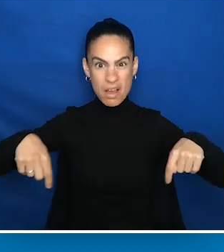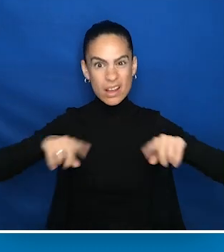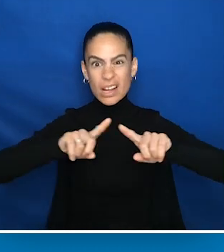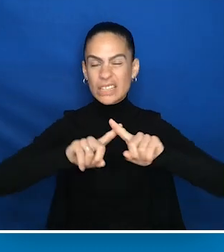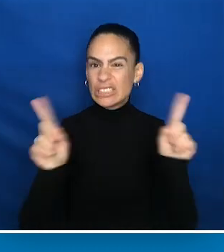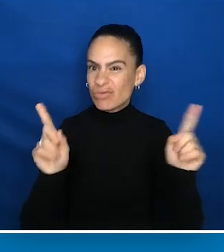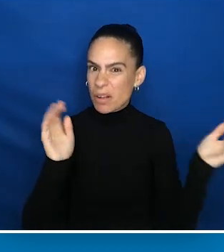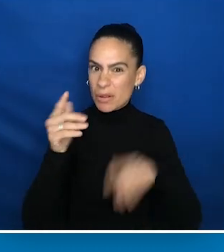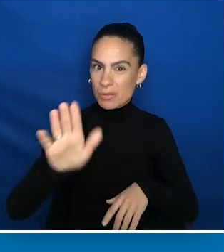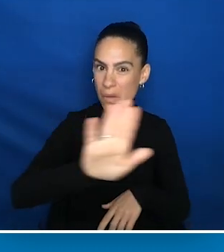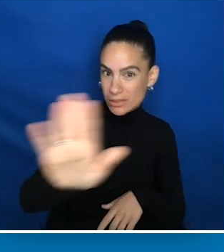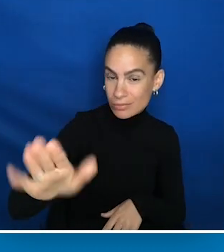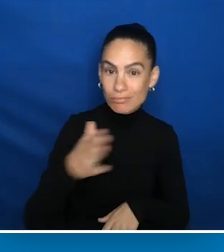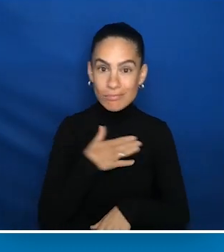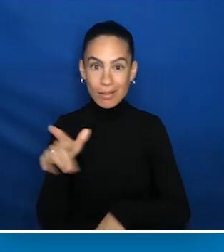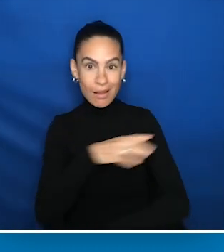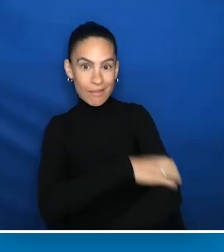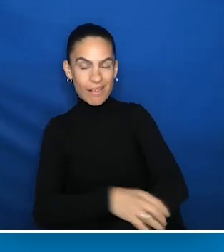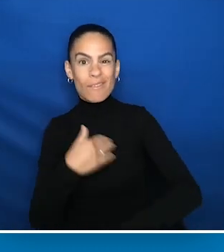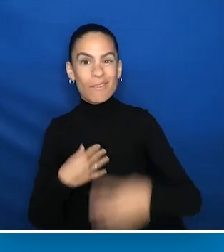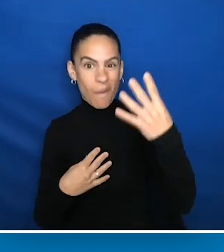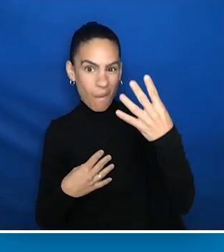My left arm, I have four fingers on this side and no thumb,